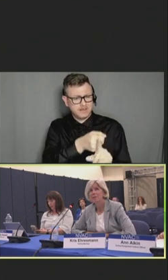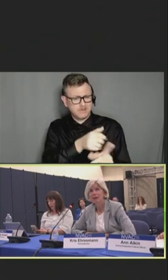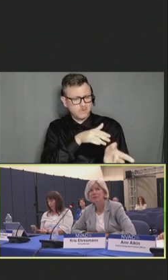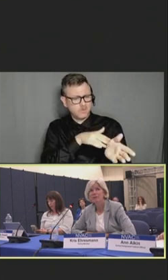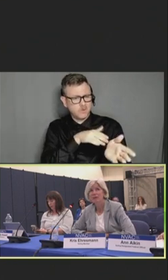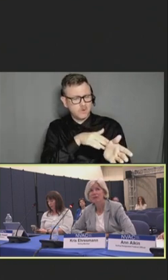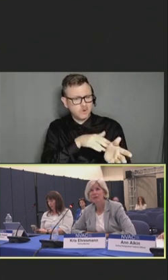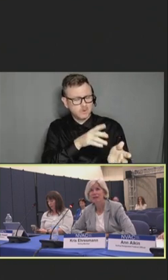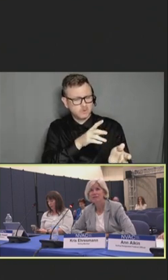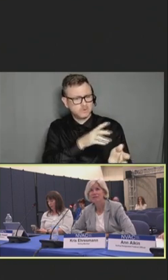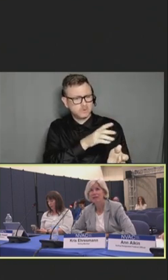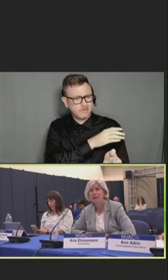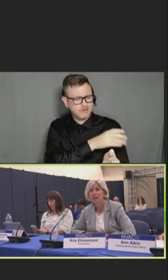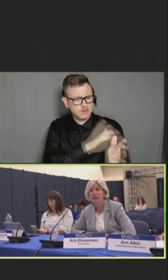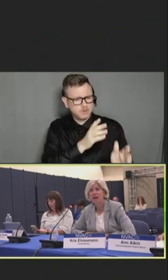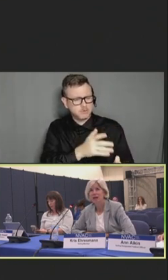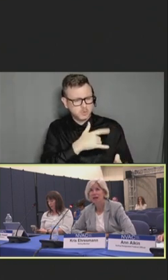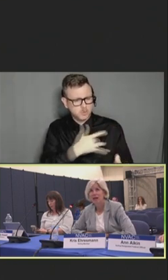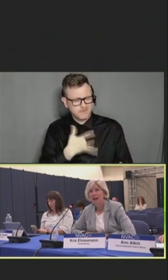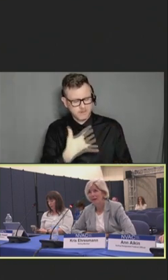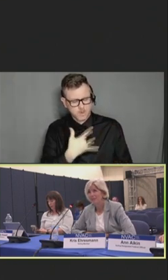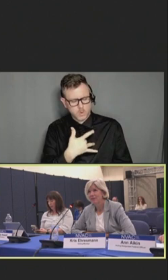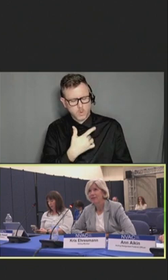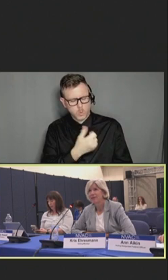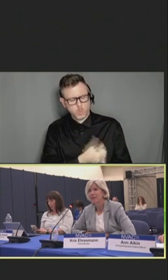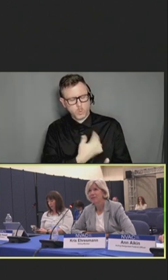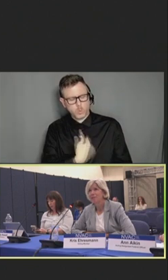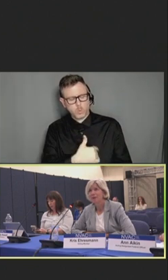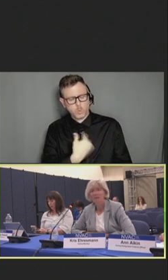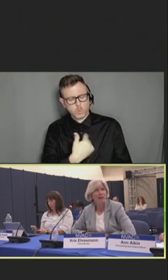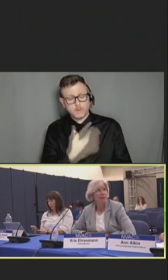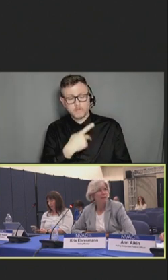But I also want to acknowledge that I think I saw this in public health as well.